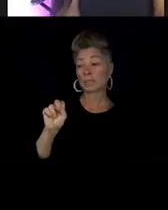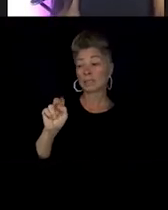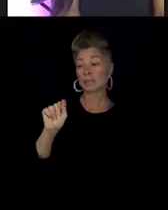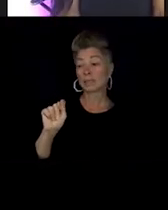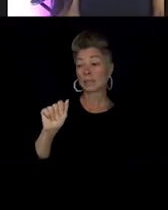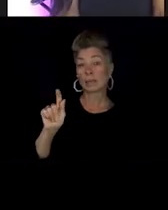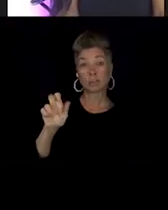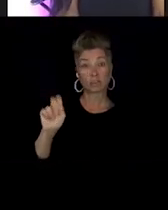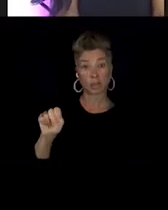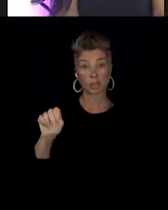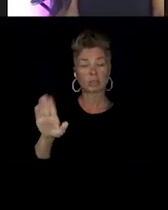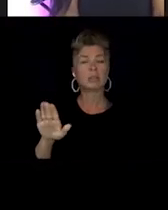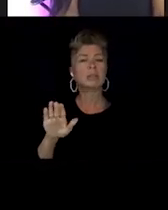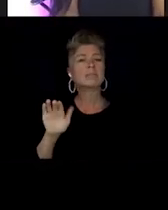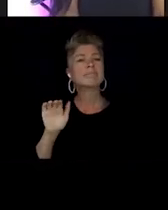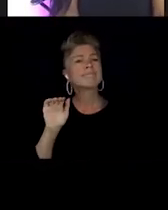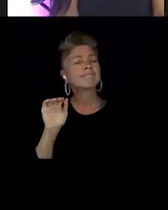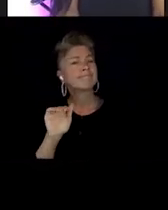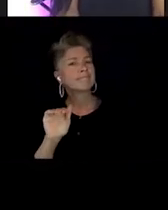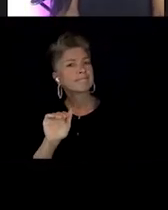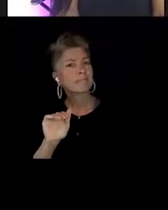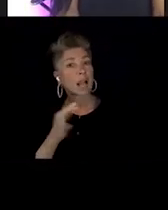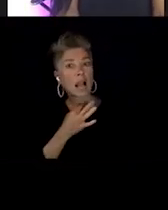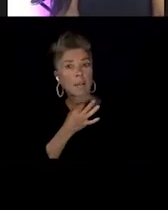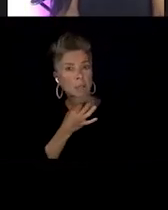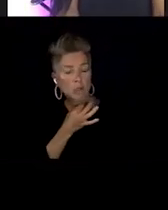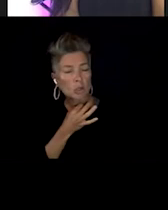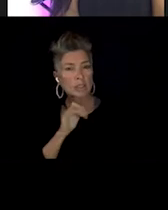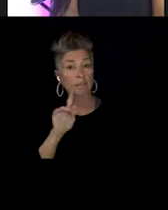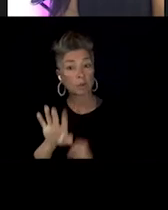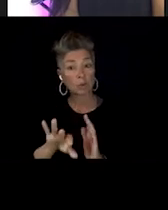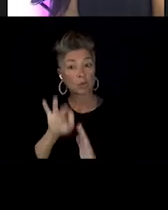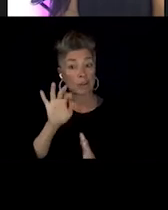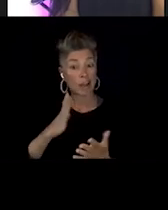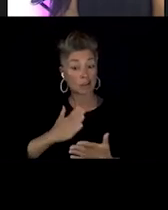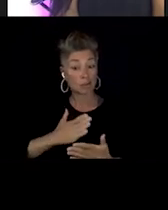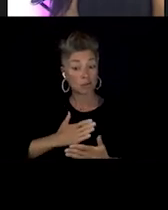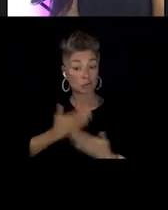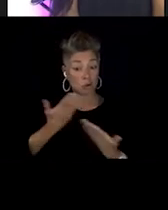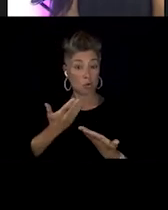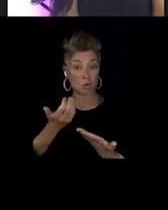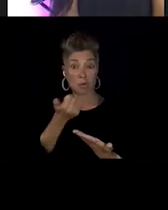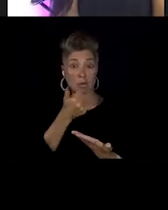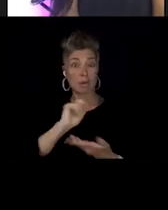or if you find joy in any kind of representation that's currently in our world?